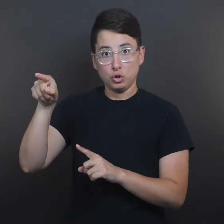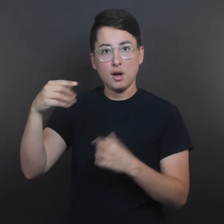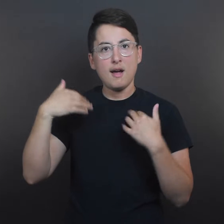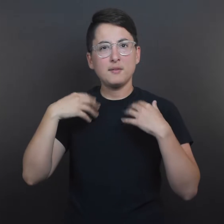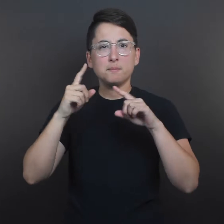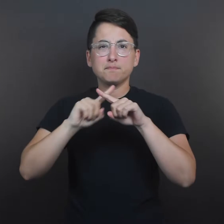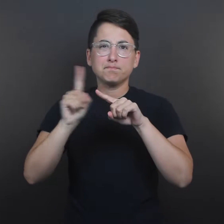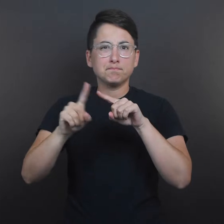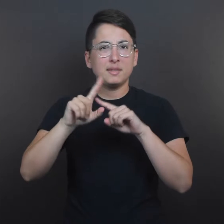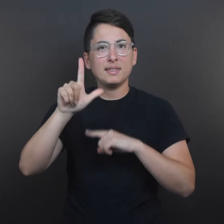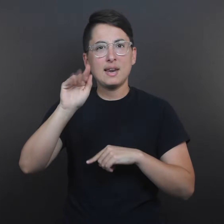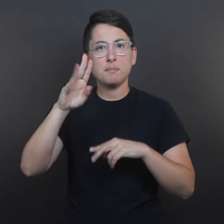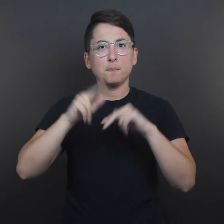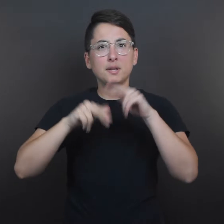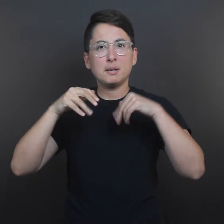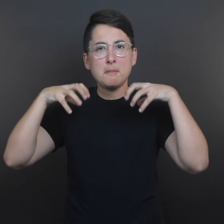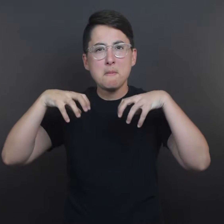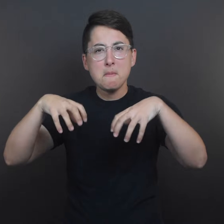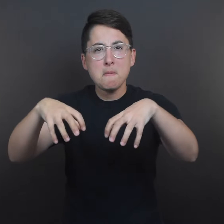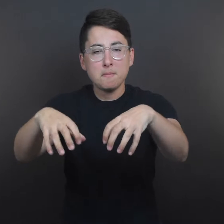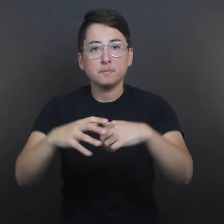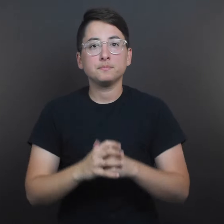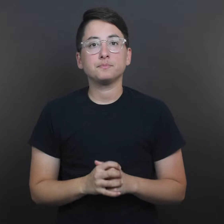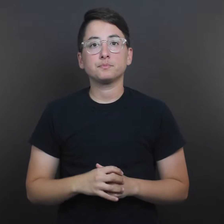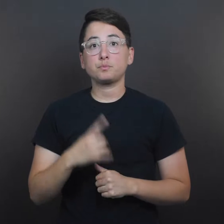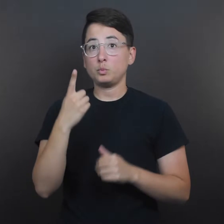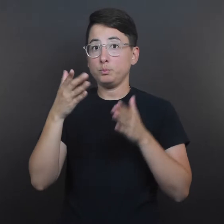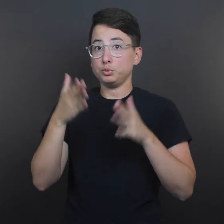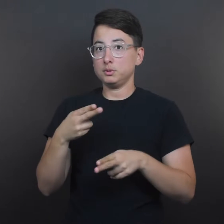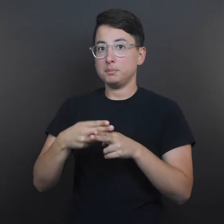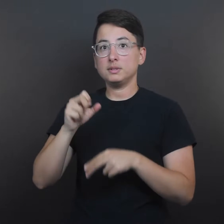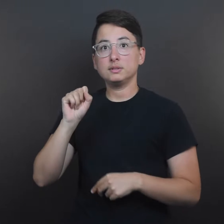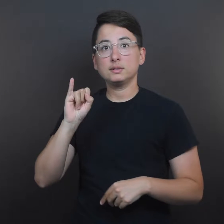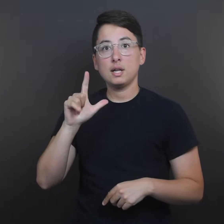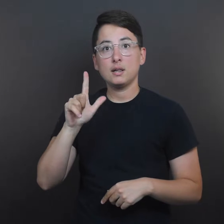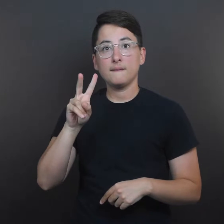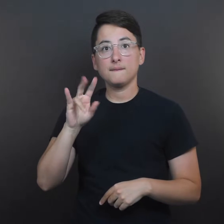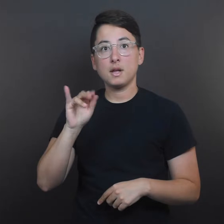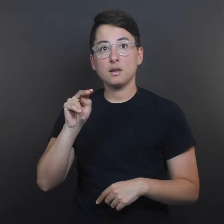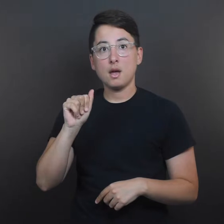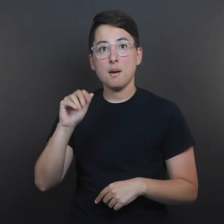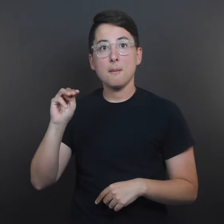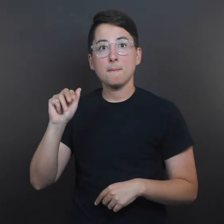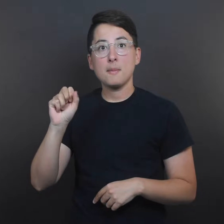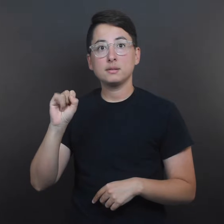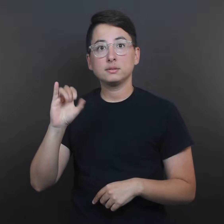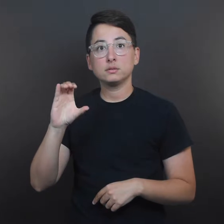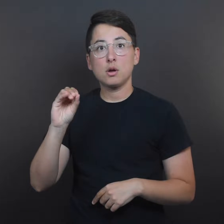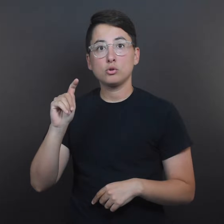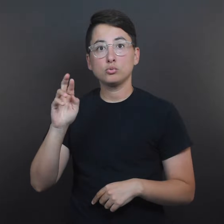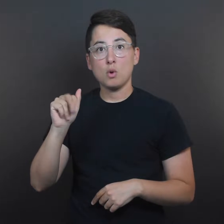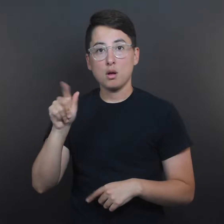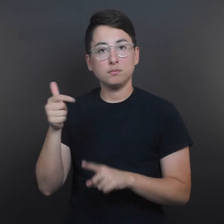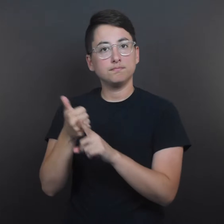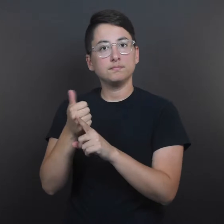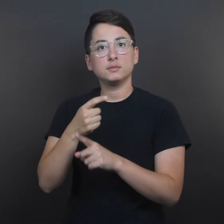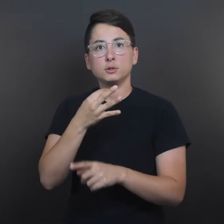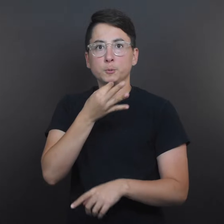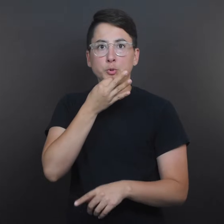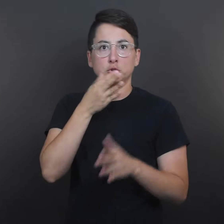Silvina Masciotra normally works in one of the laboratory buildings at CDC headquarters in Atlanta.